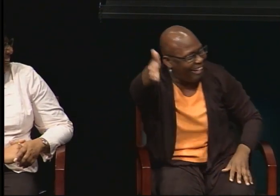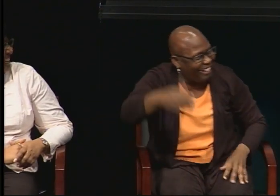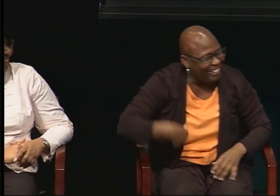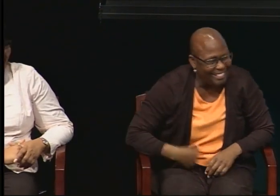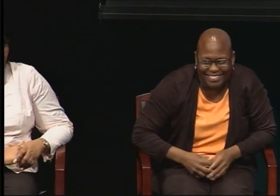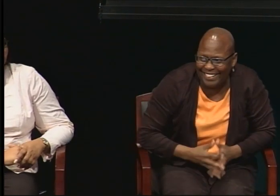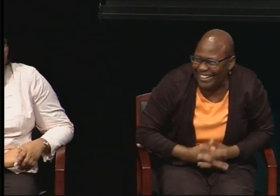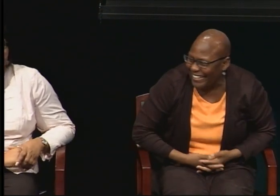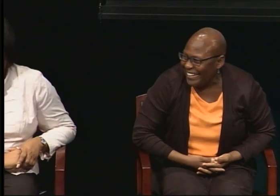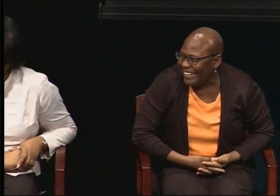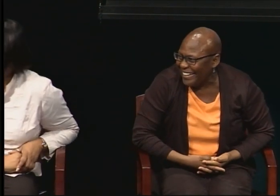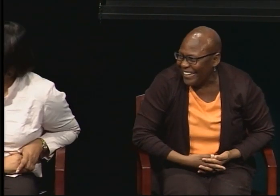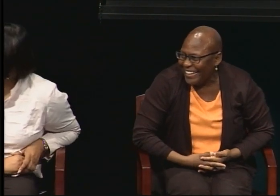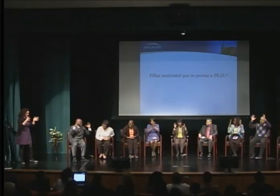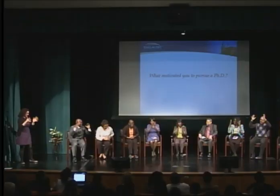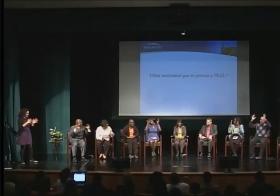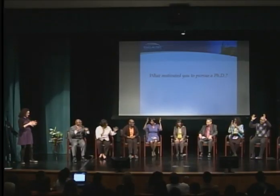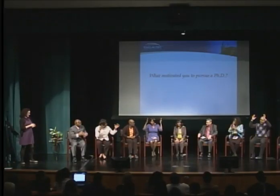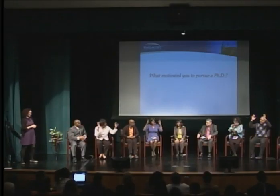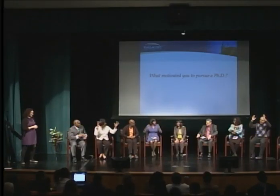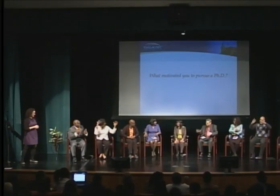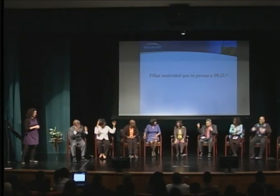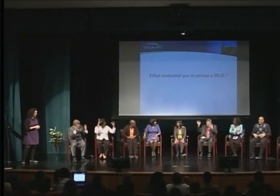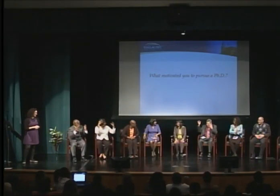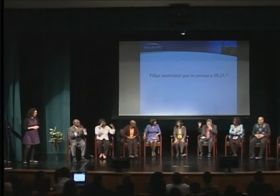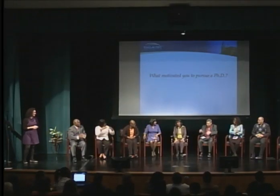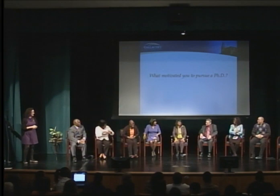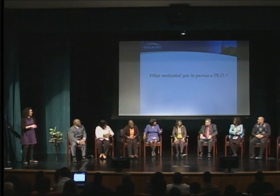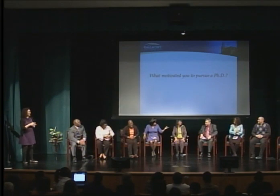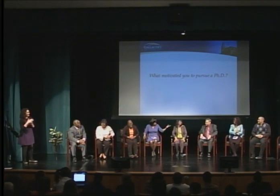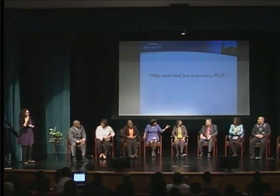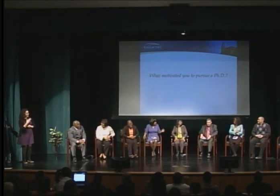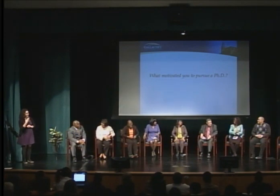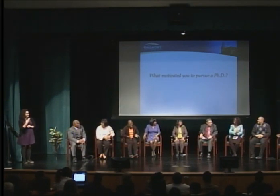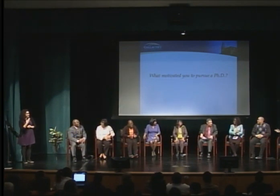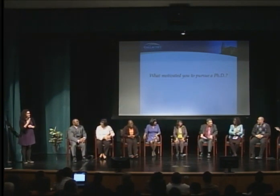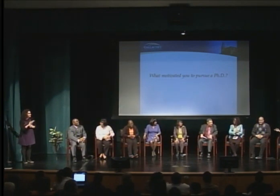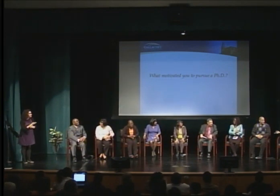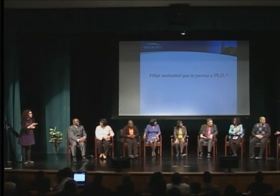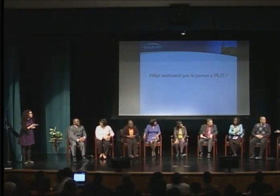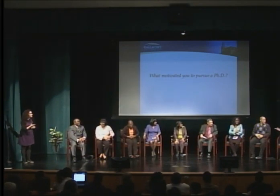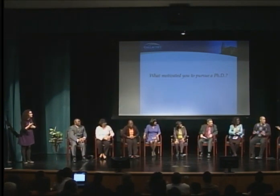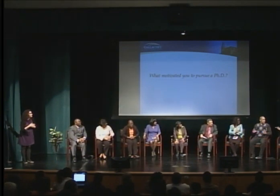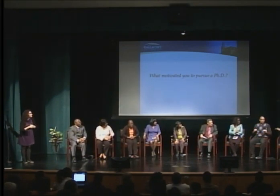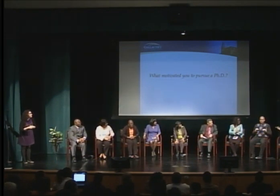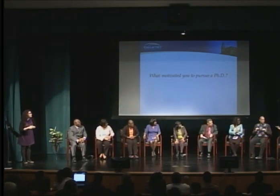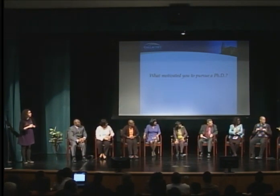Ultimately I still am teaching until I die. Just in a different level.